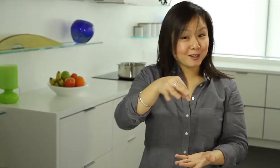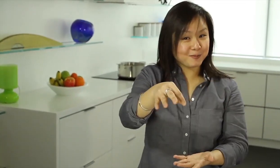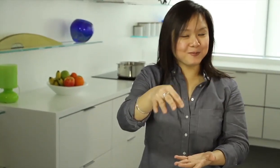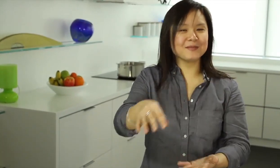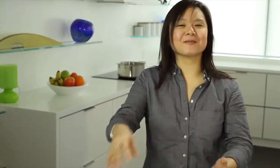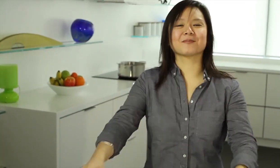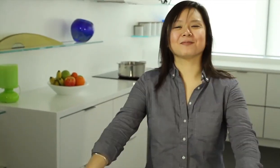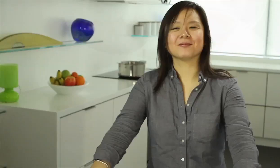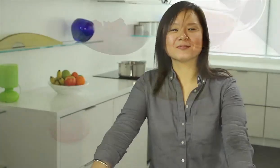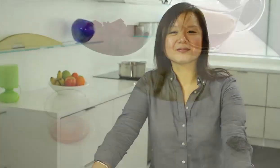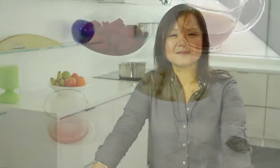and herbs.